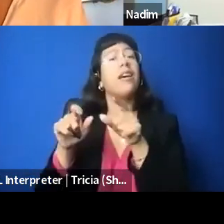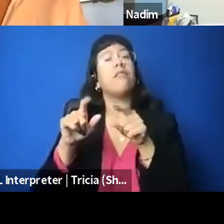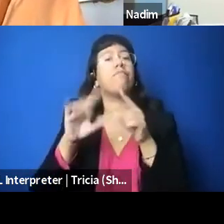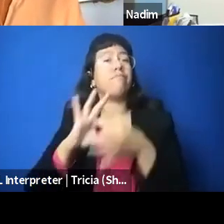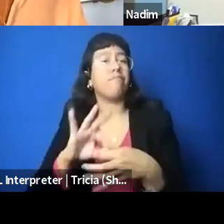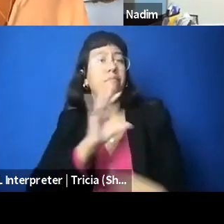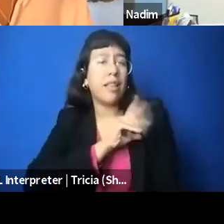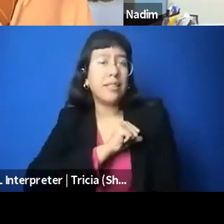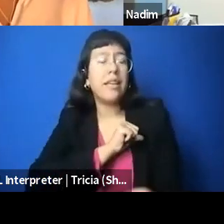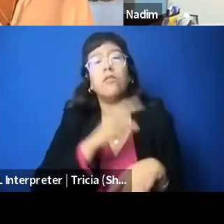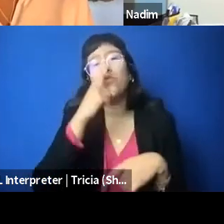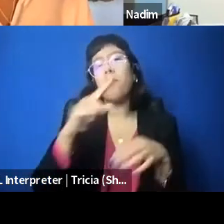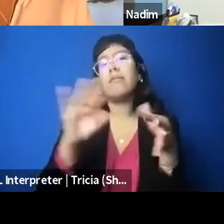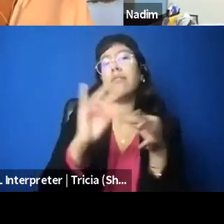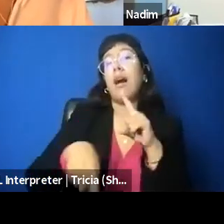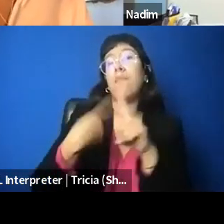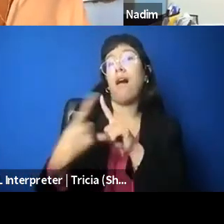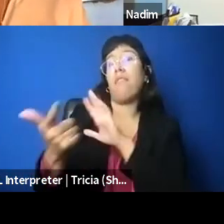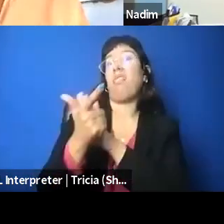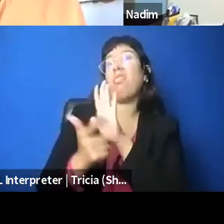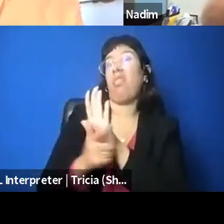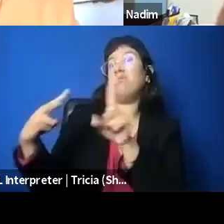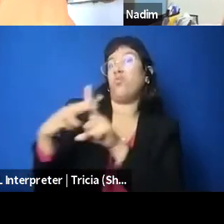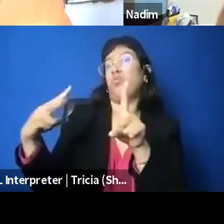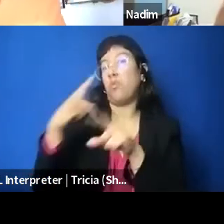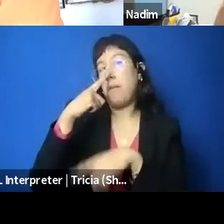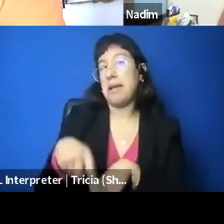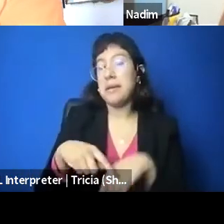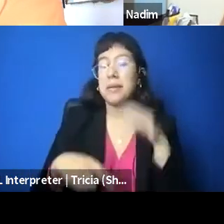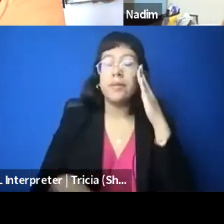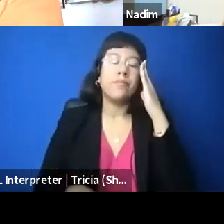that would be great. Yeah, absolutely. And we talked a little bit about that lawsuit,